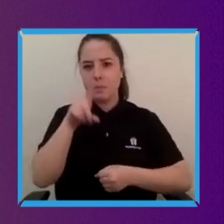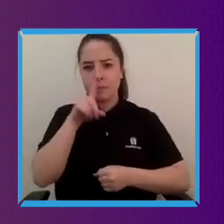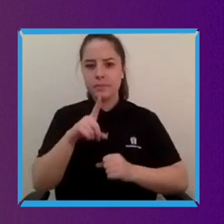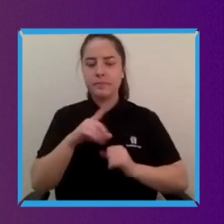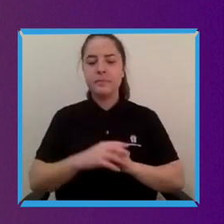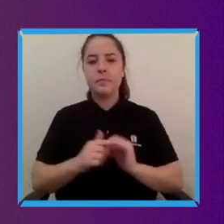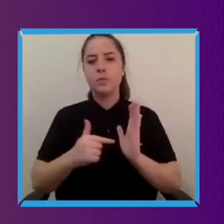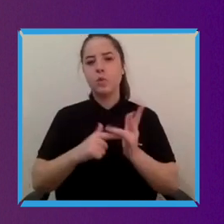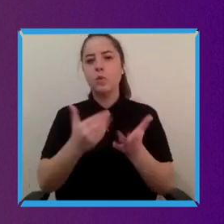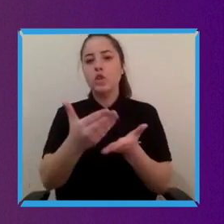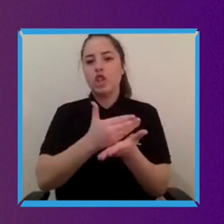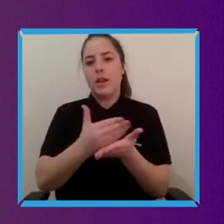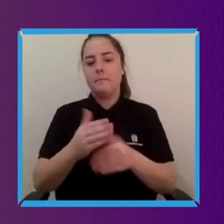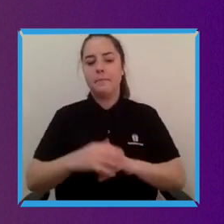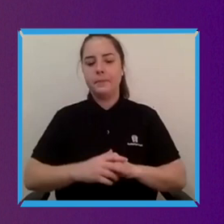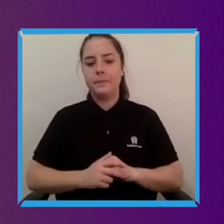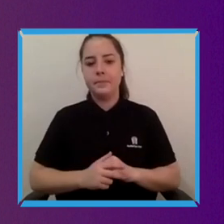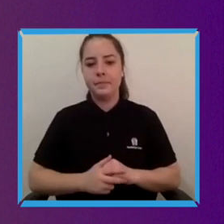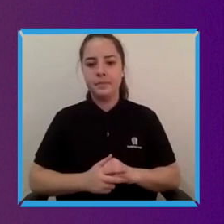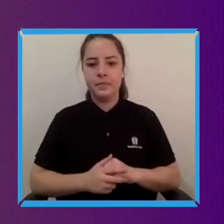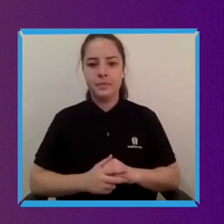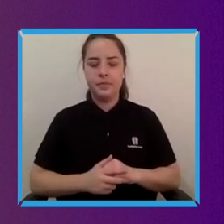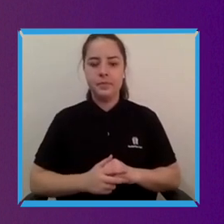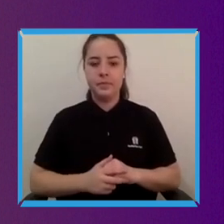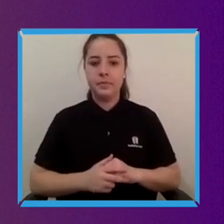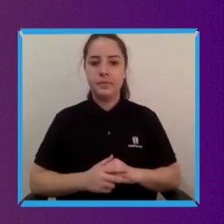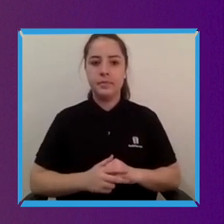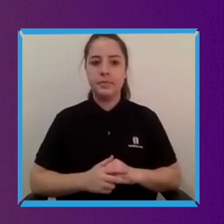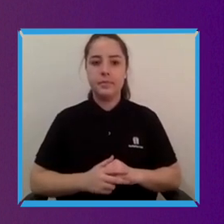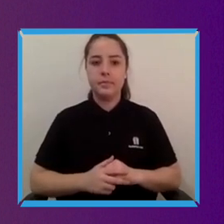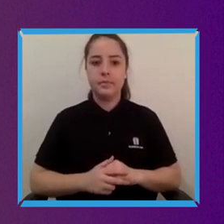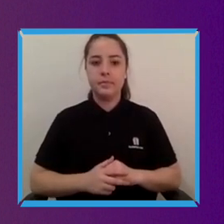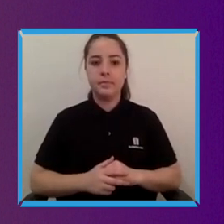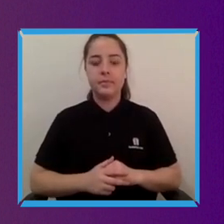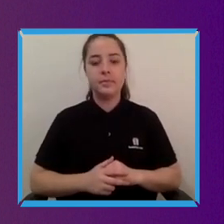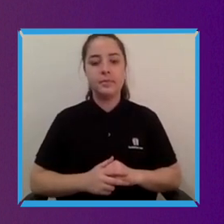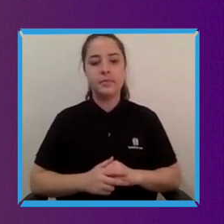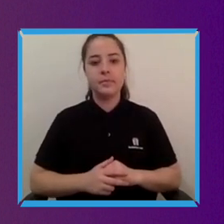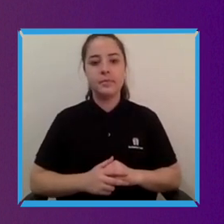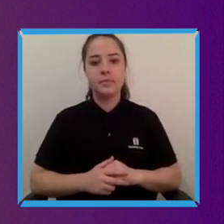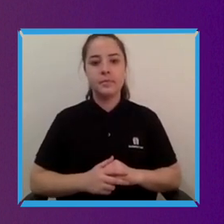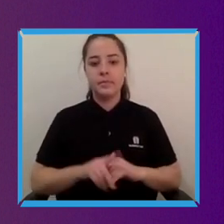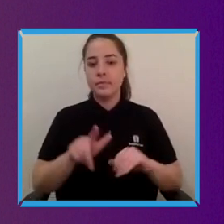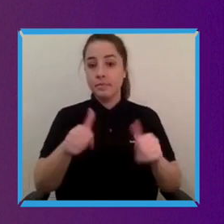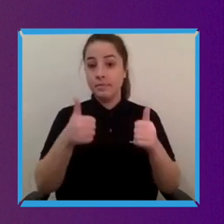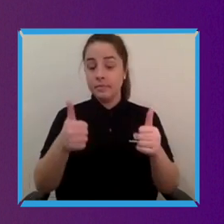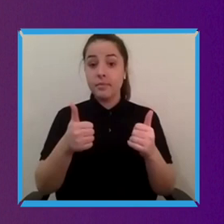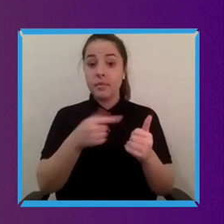That's great and then I do encourage you as you're listening to this to type any of your questions